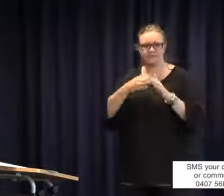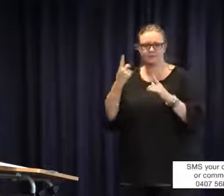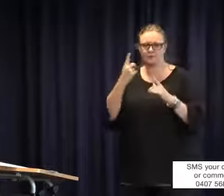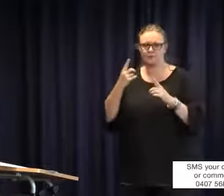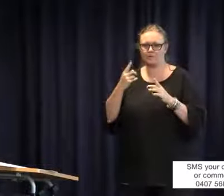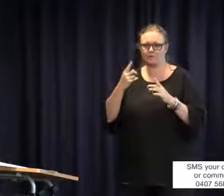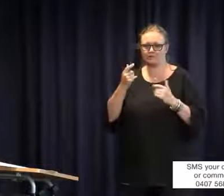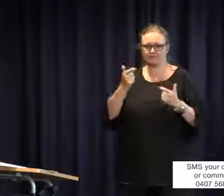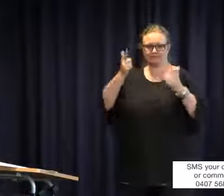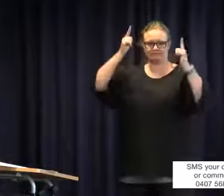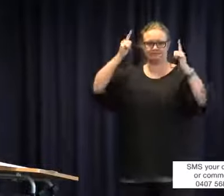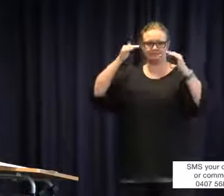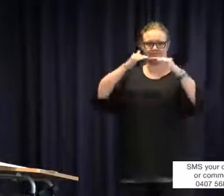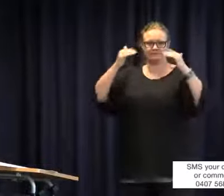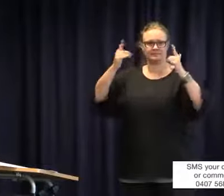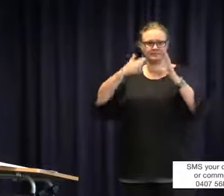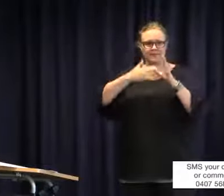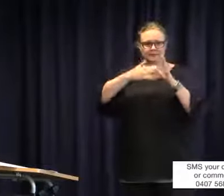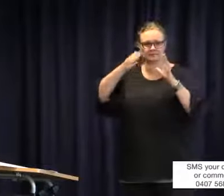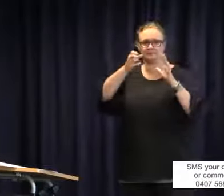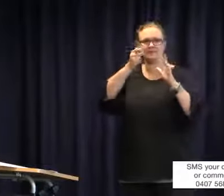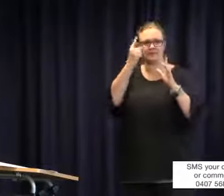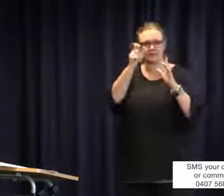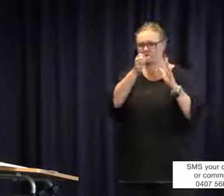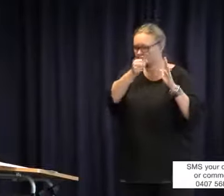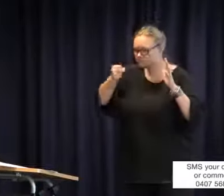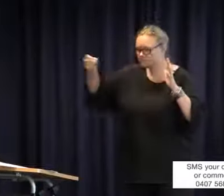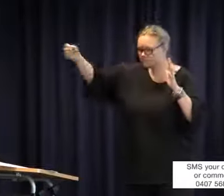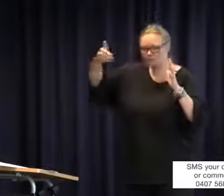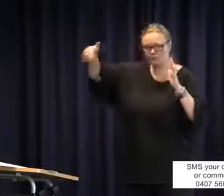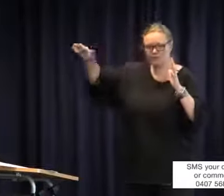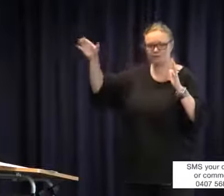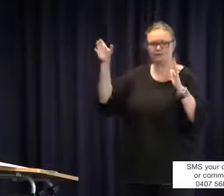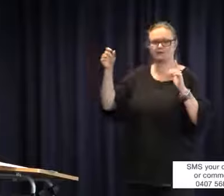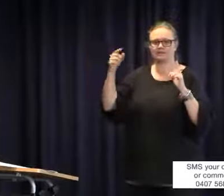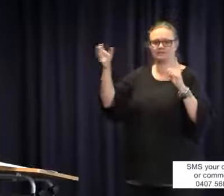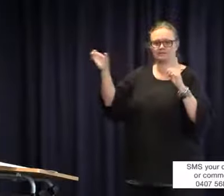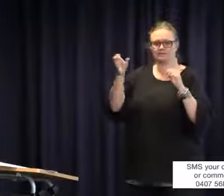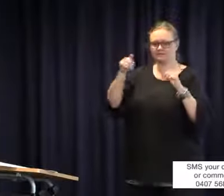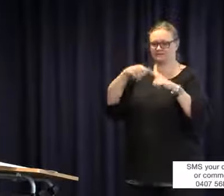It started off beautifully. It really depended on who the principal was at the time. That